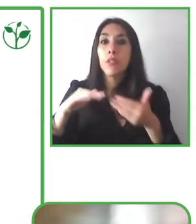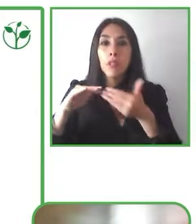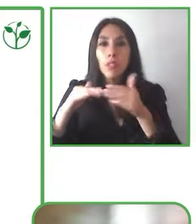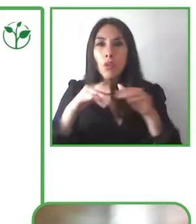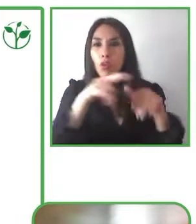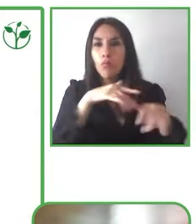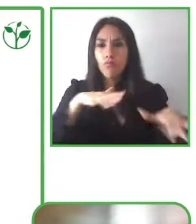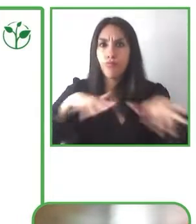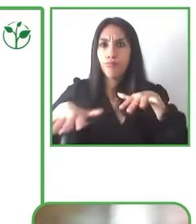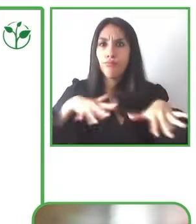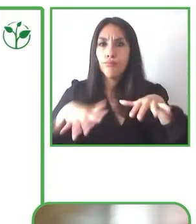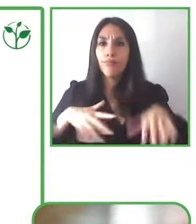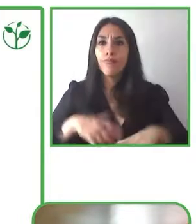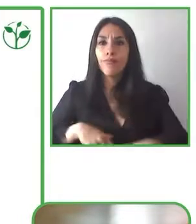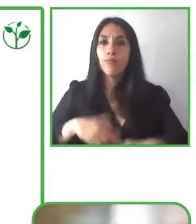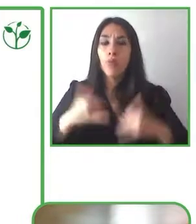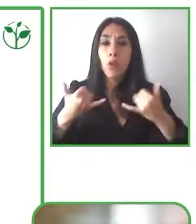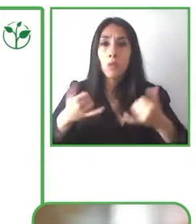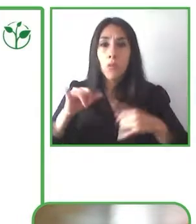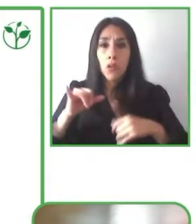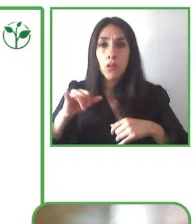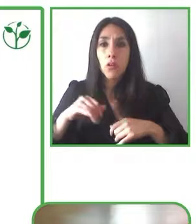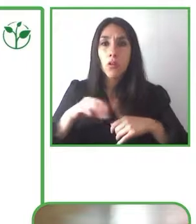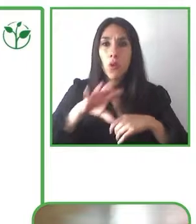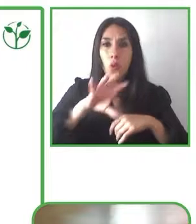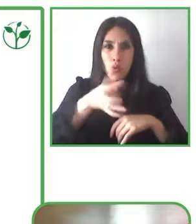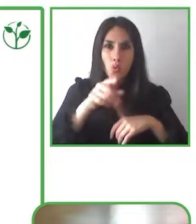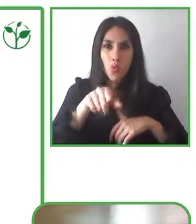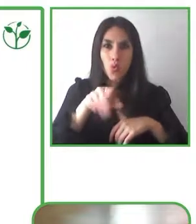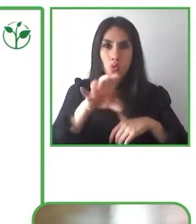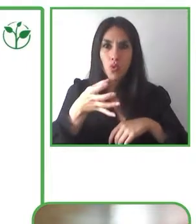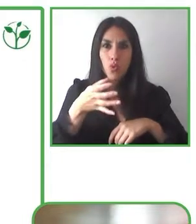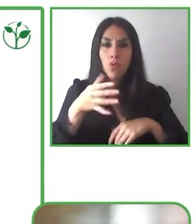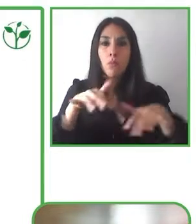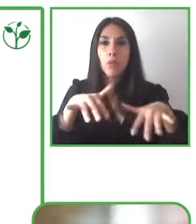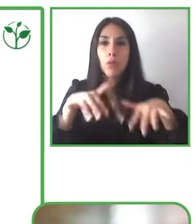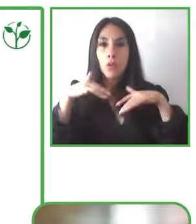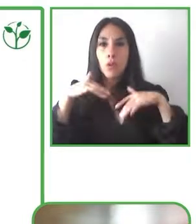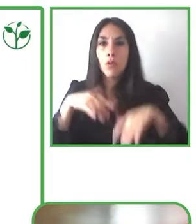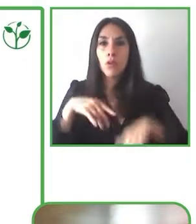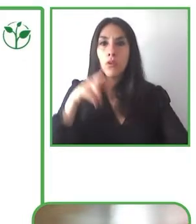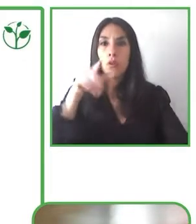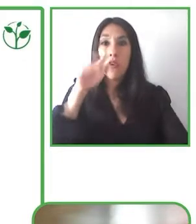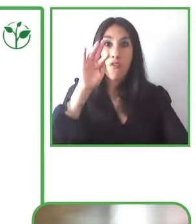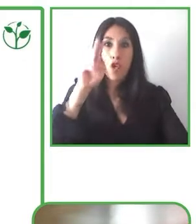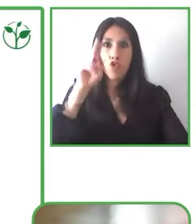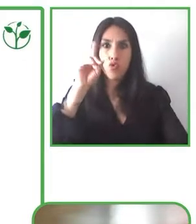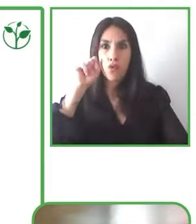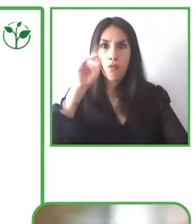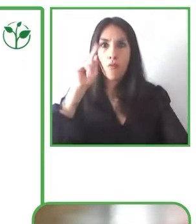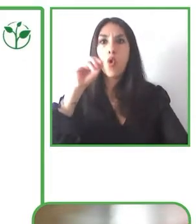We also work with different seats for the performance of this Biennial.